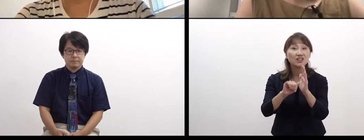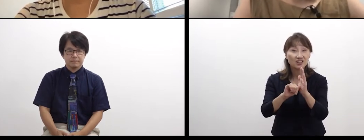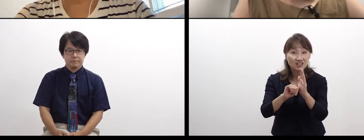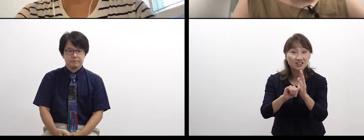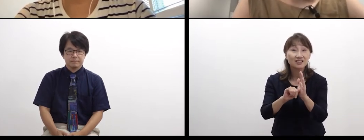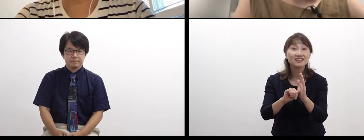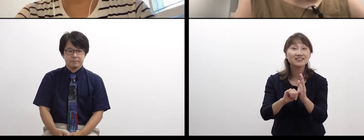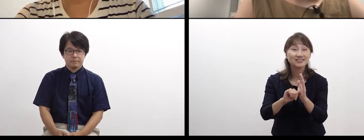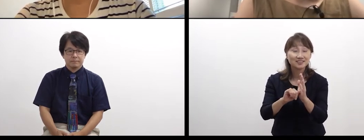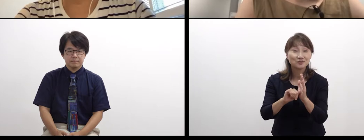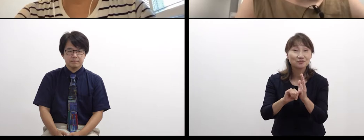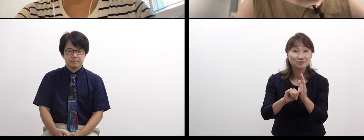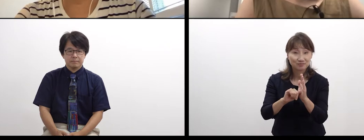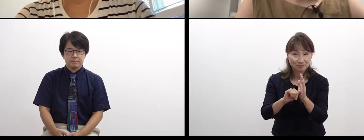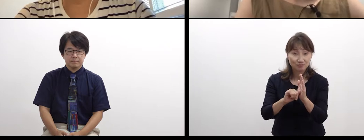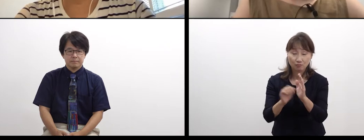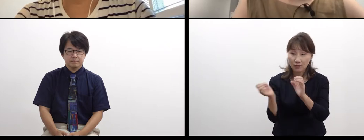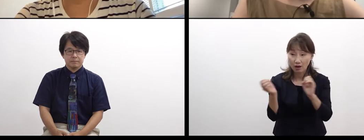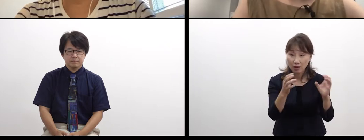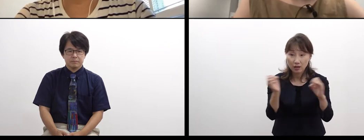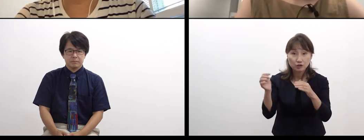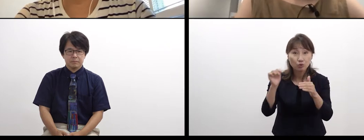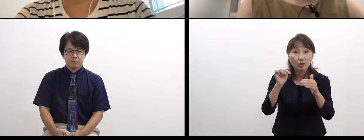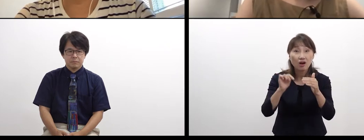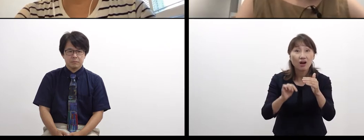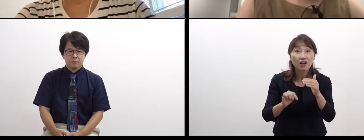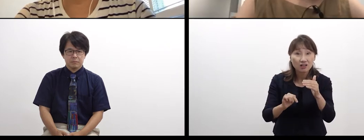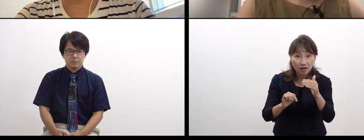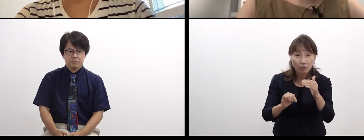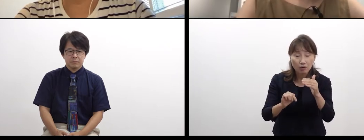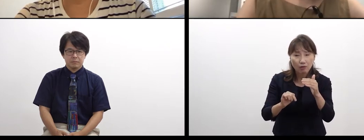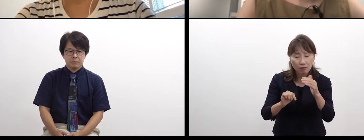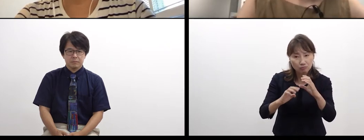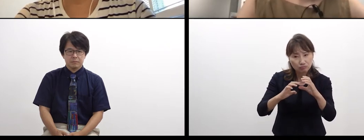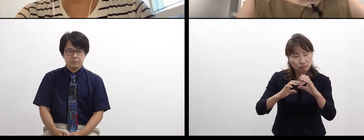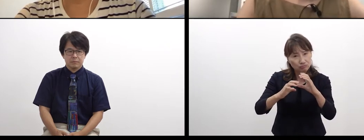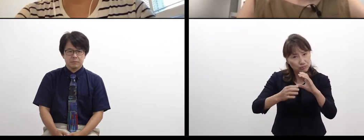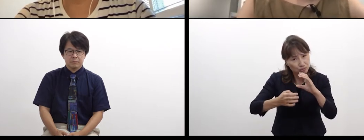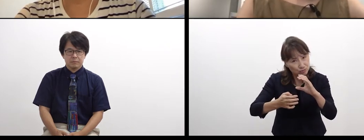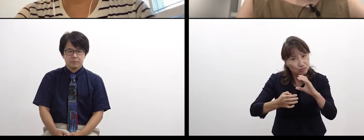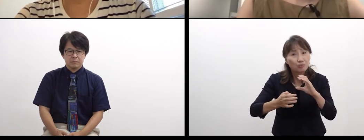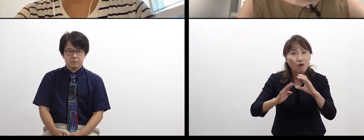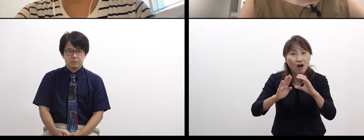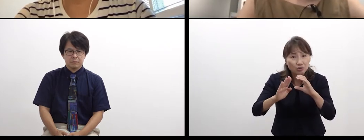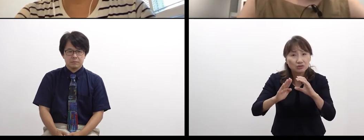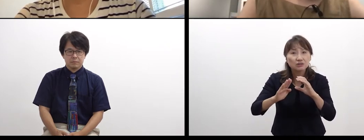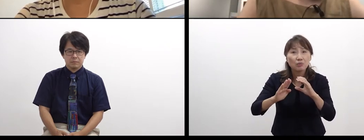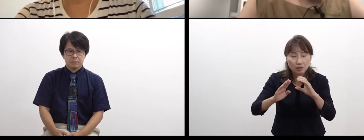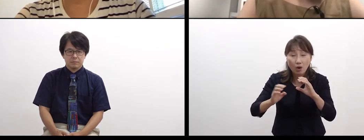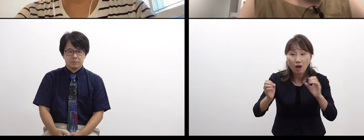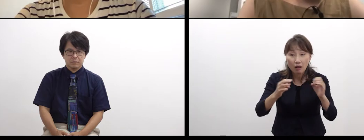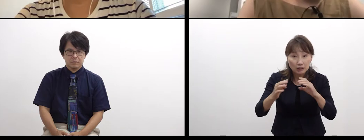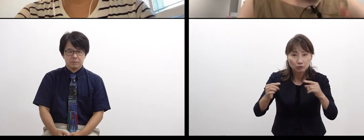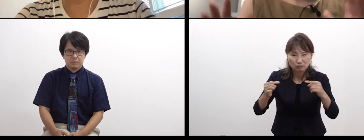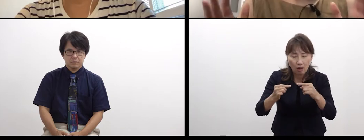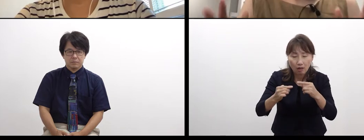and I think we wonder